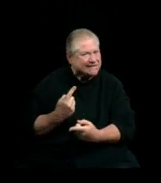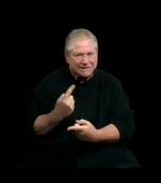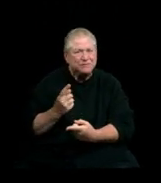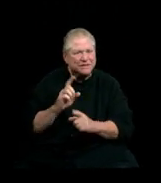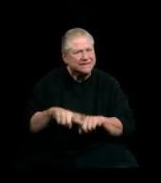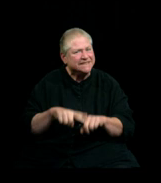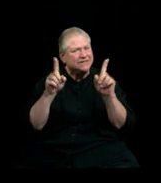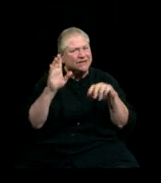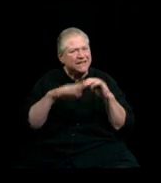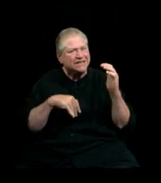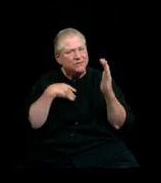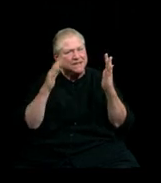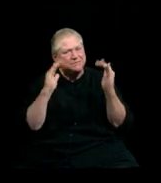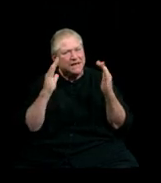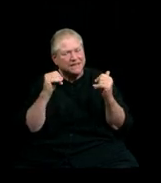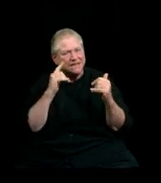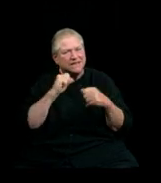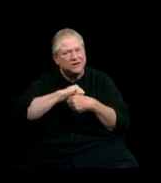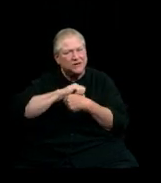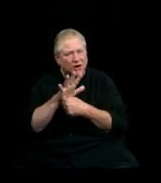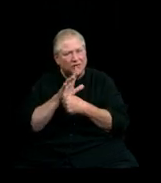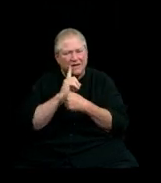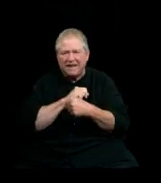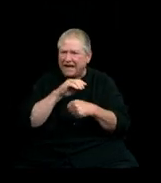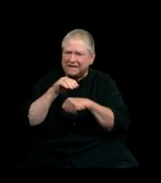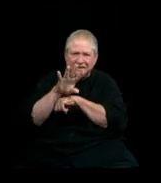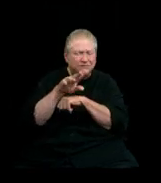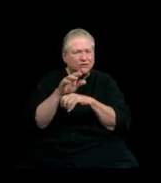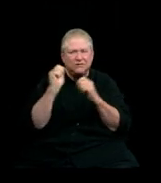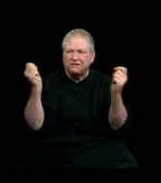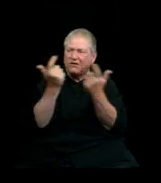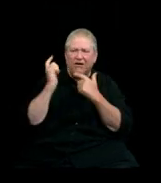We know the COVID-19 pandemic has impacted every part of our lives,